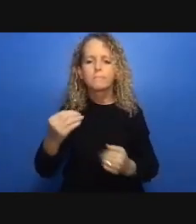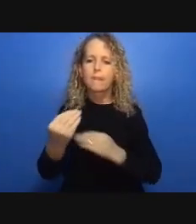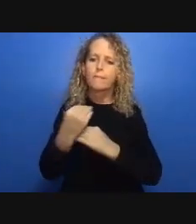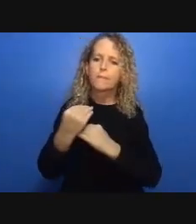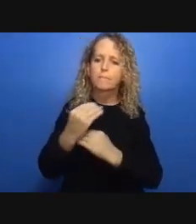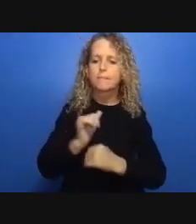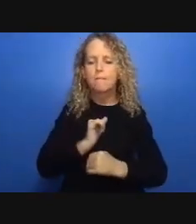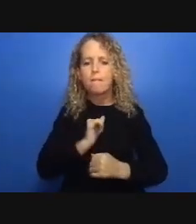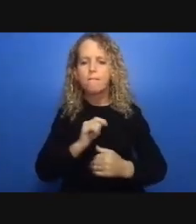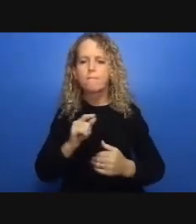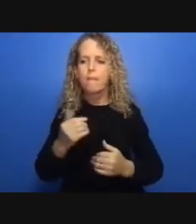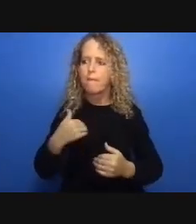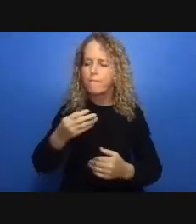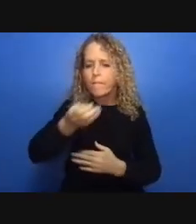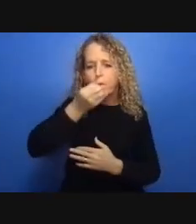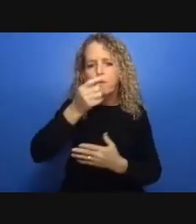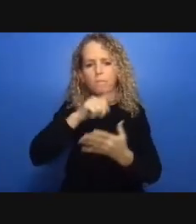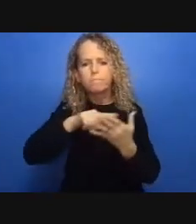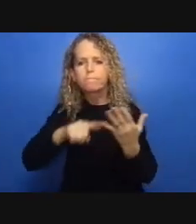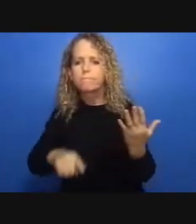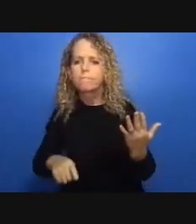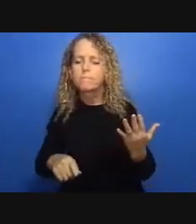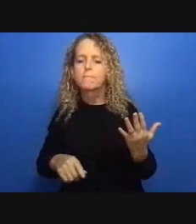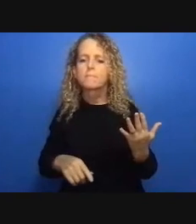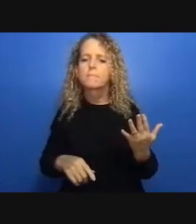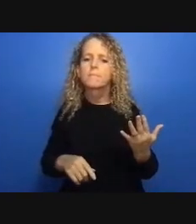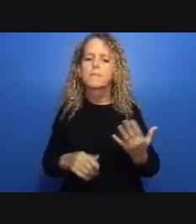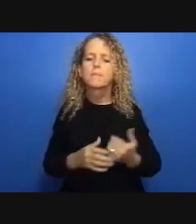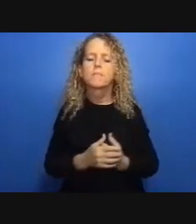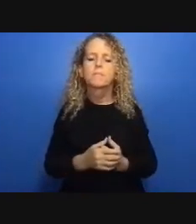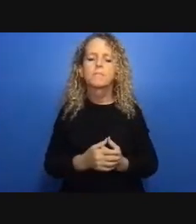you know criminalization and obviously incarceration as a response